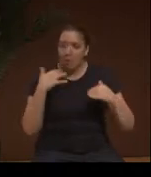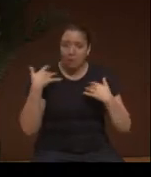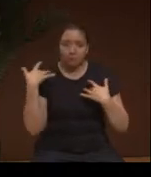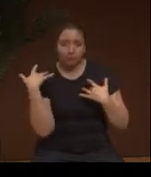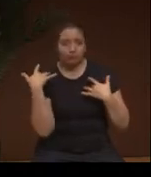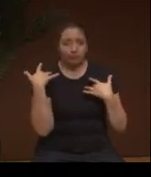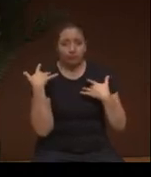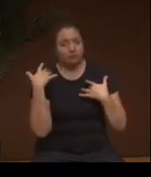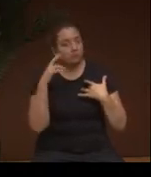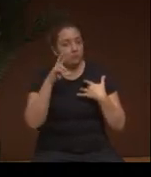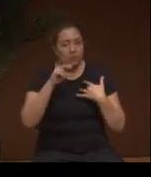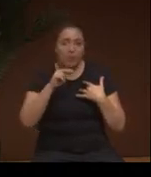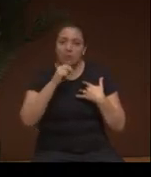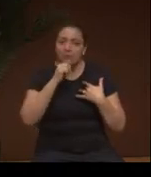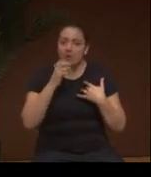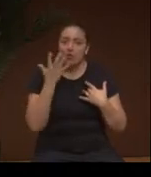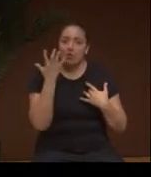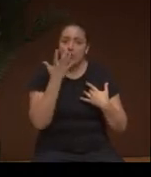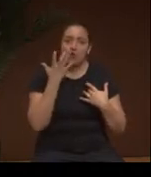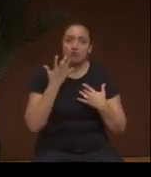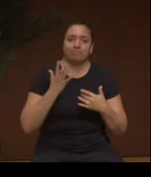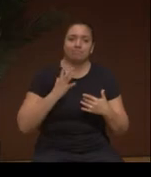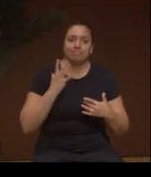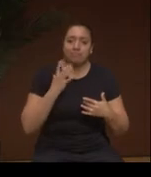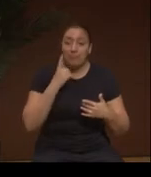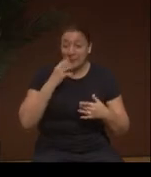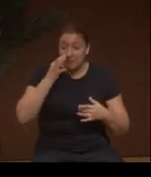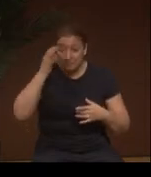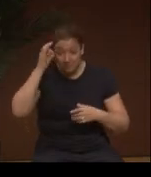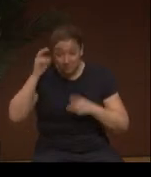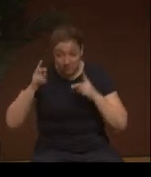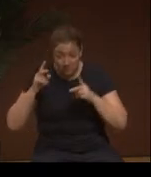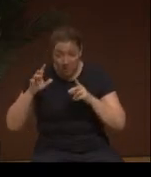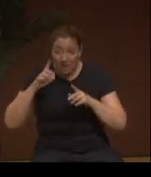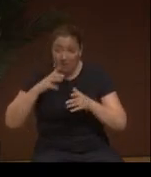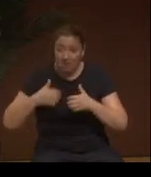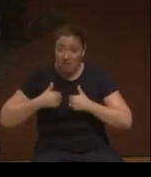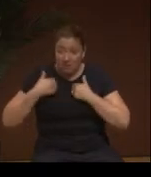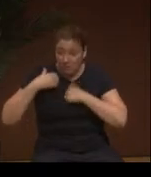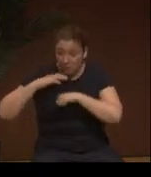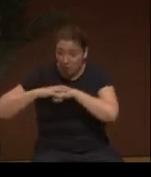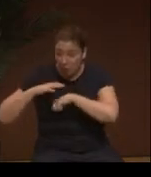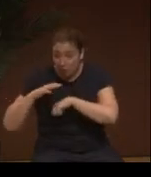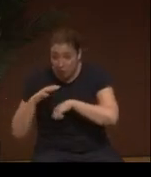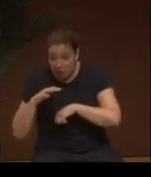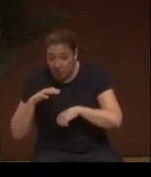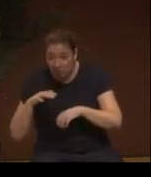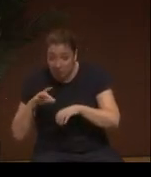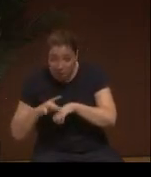It's not about the look. 'Cause the Indigenous lived in the dirt, and they would get dirty in the dirt,